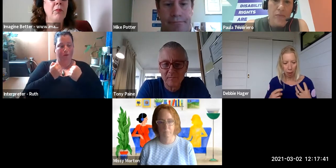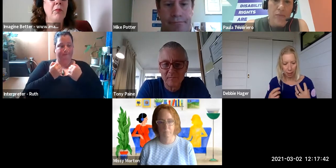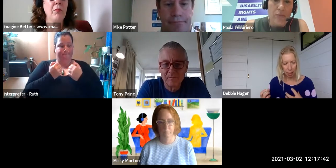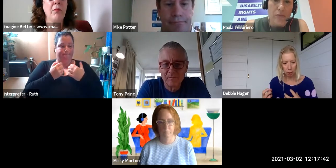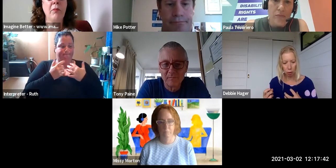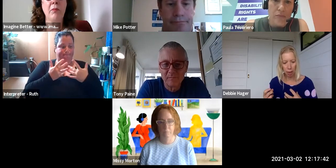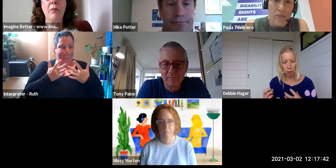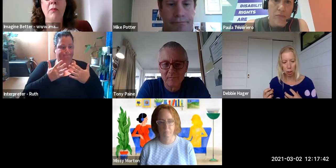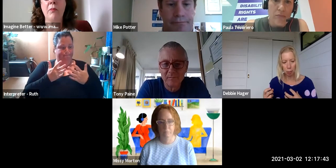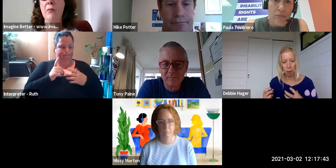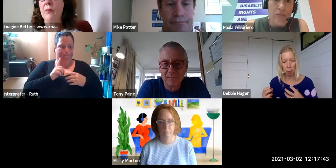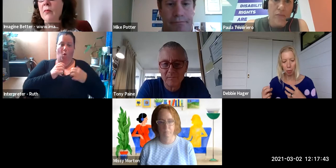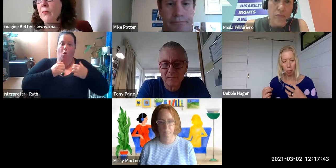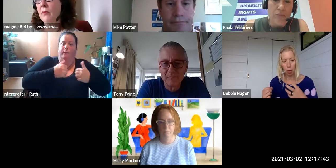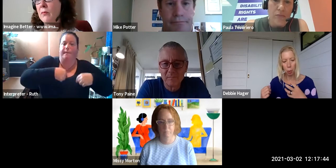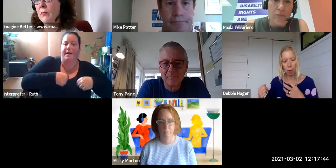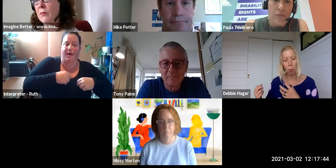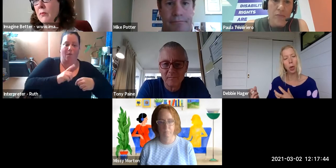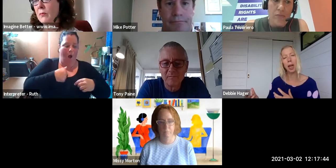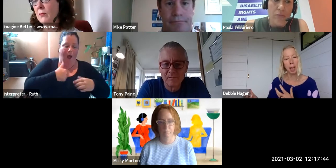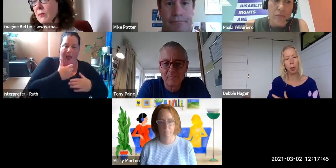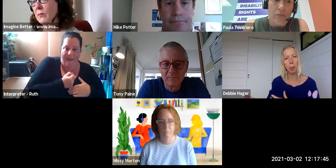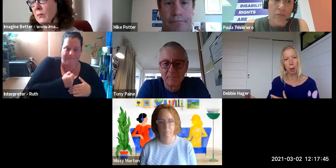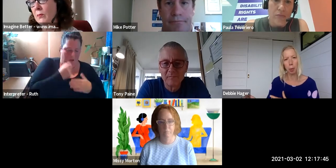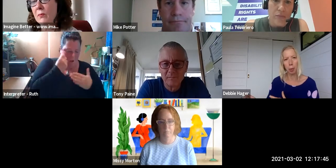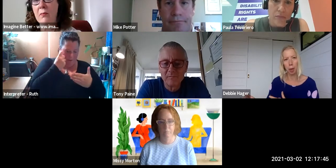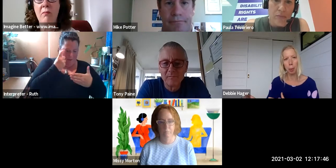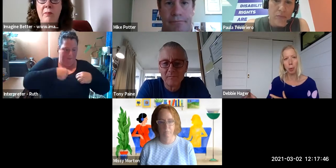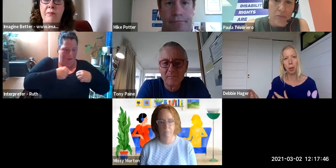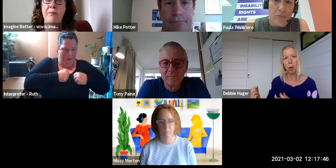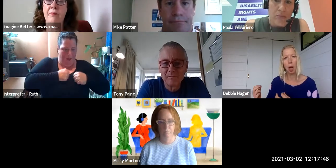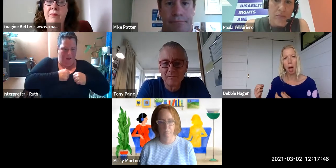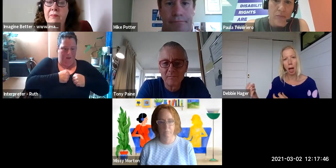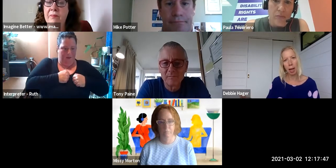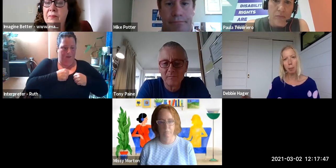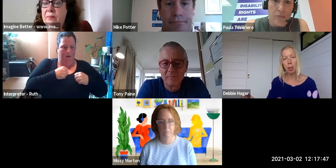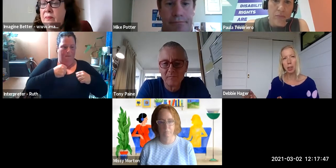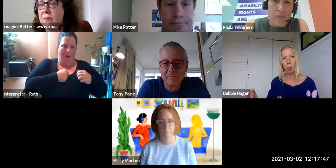plays out in relationships before we can work equitably with people, so I come to this from